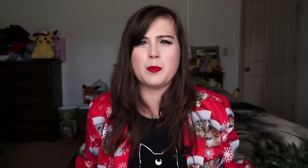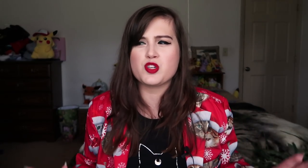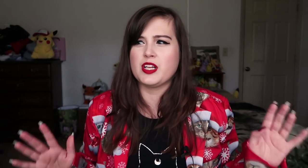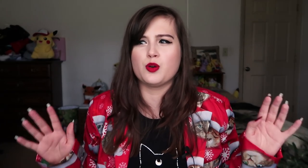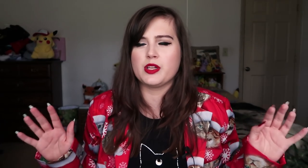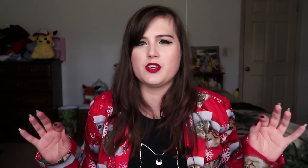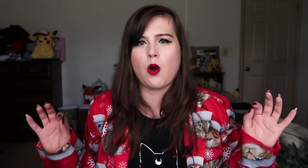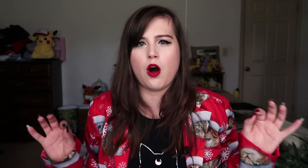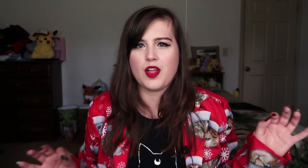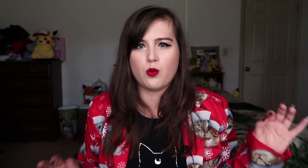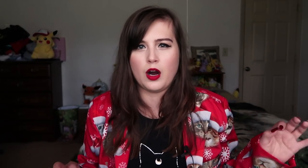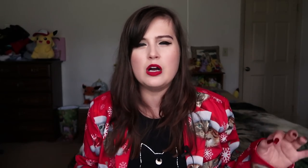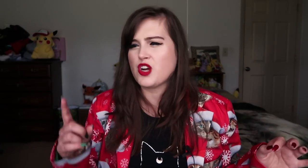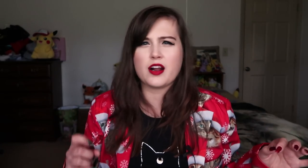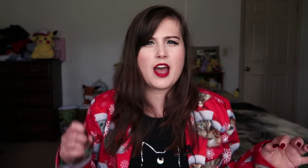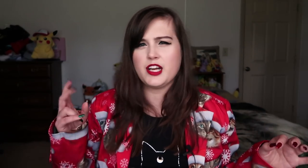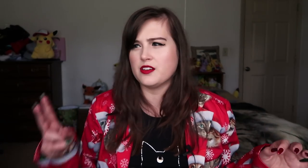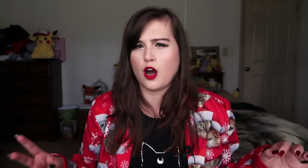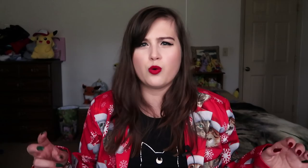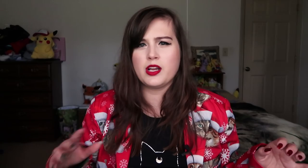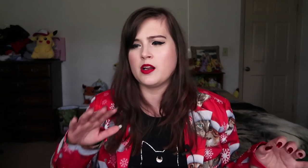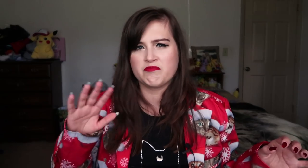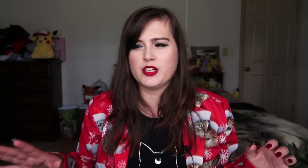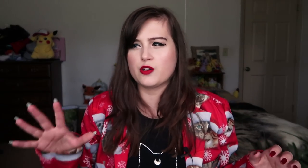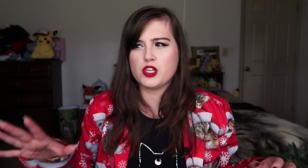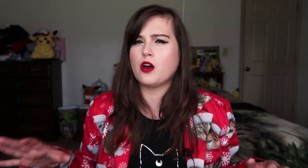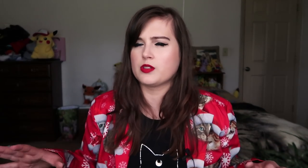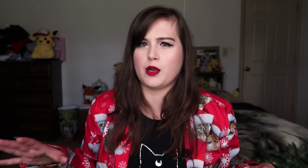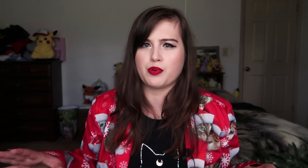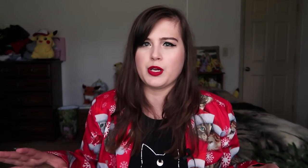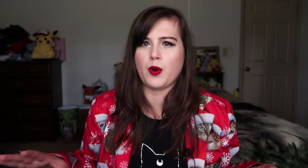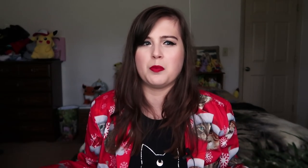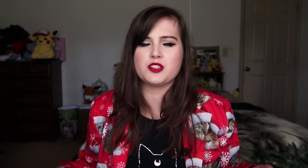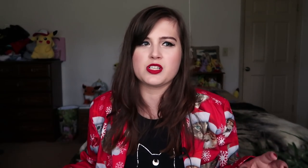even people she didn't really know all that well. Jughead and Toni, you know, she knows them pretty well, but, just...